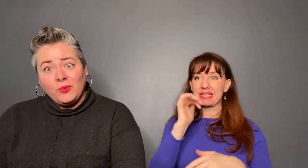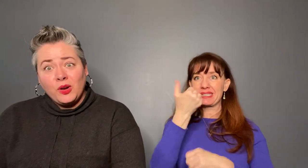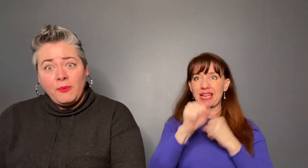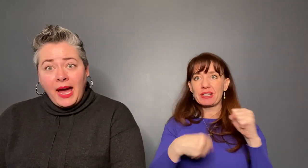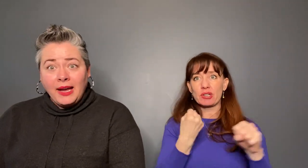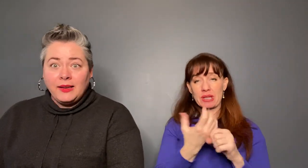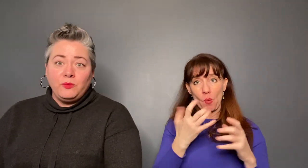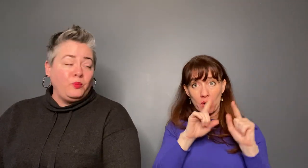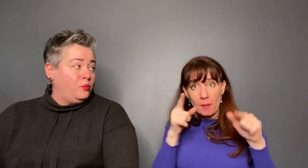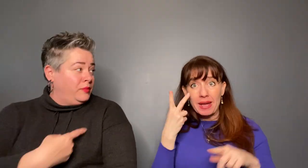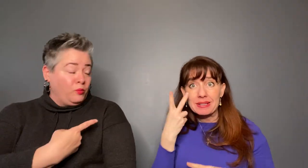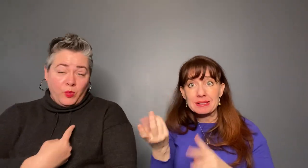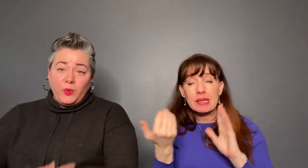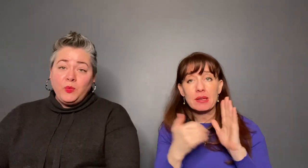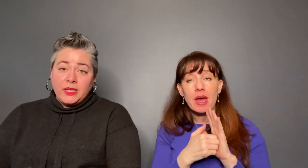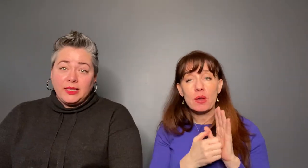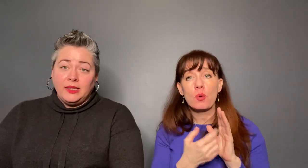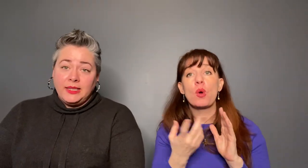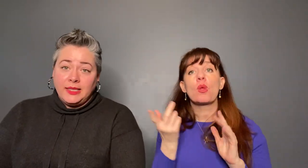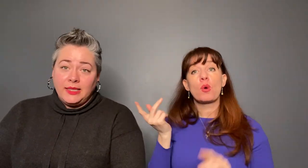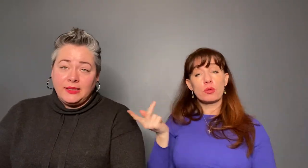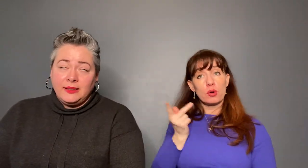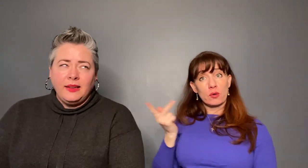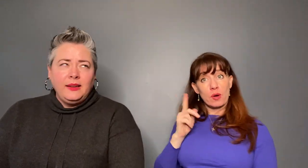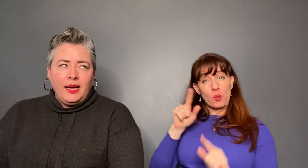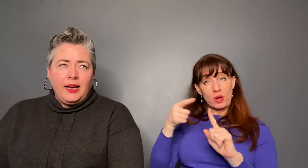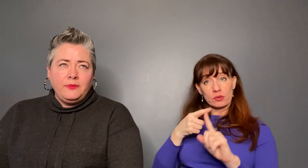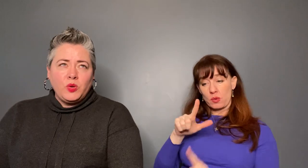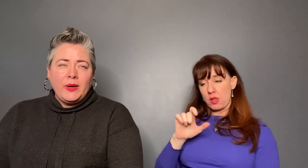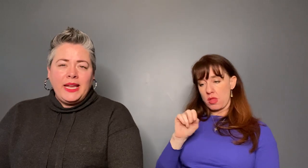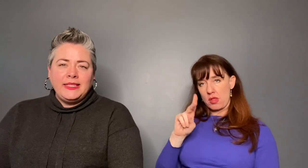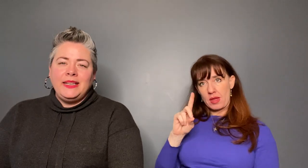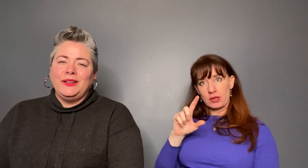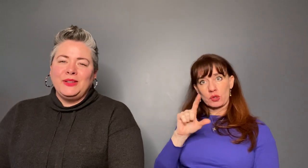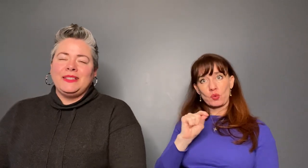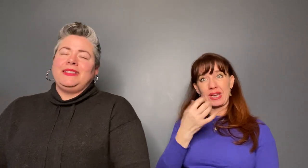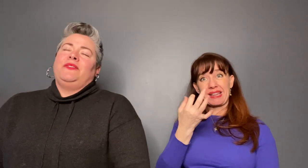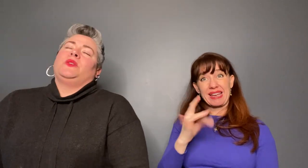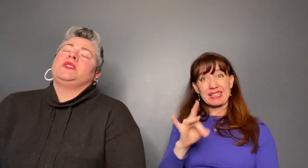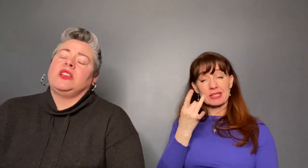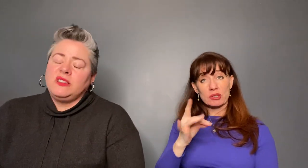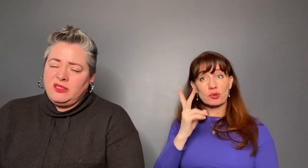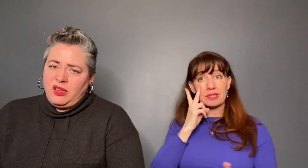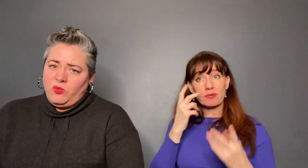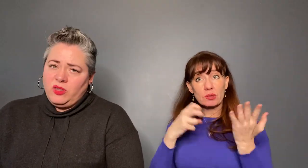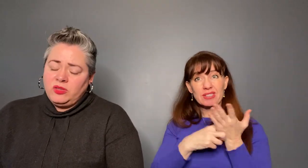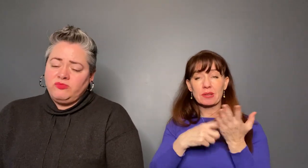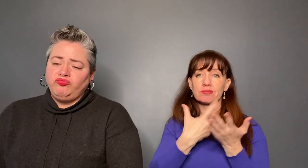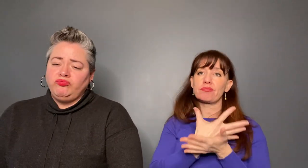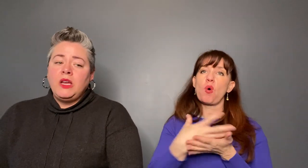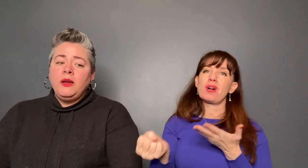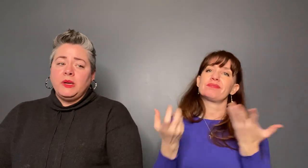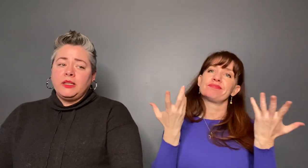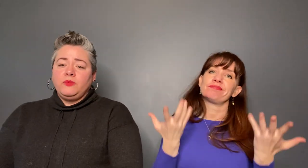want to go back and when we went to London in 2018, I looked to see if there were tickets and there weren't